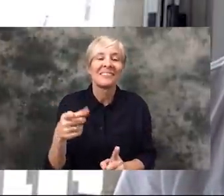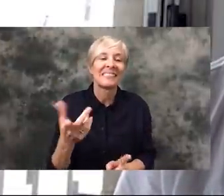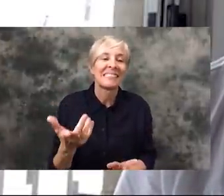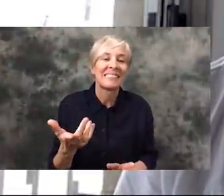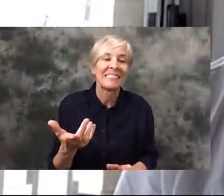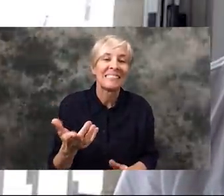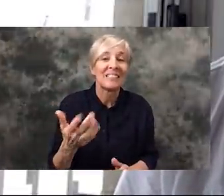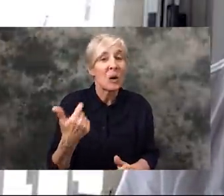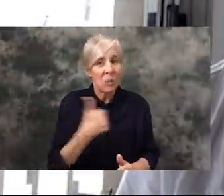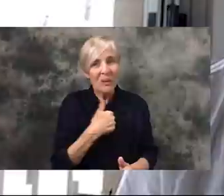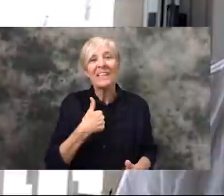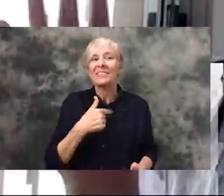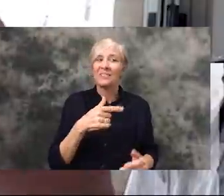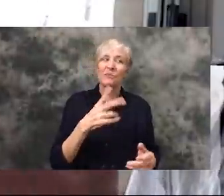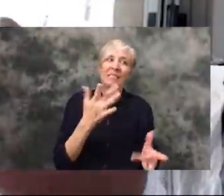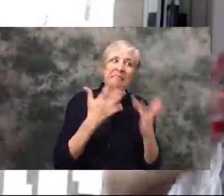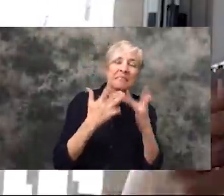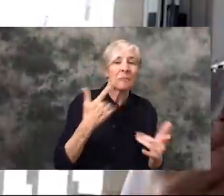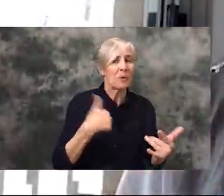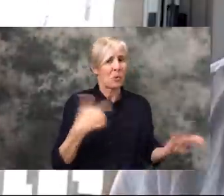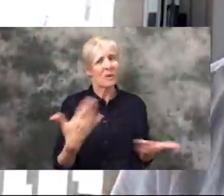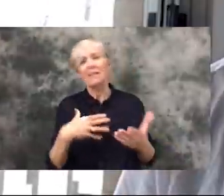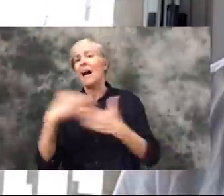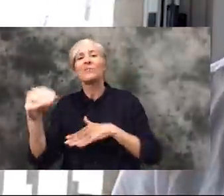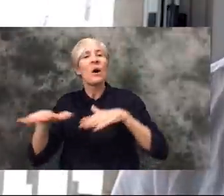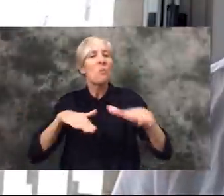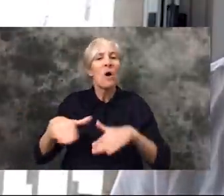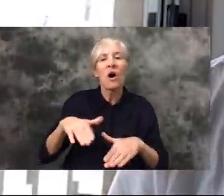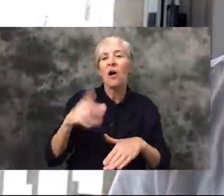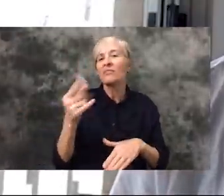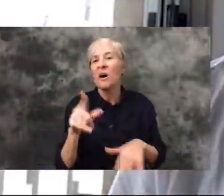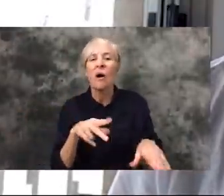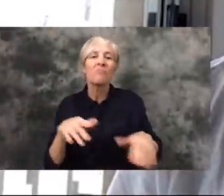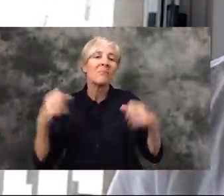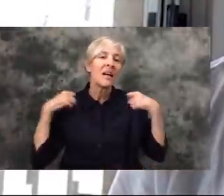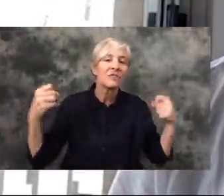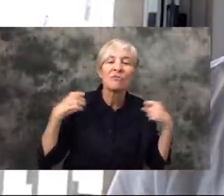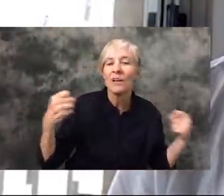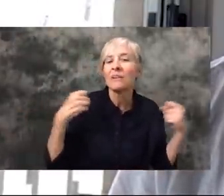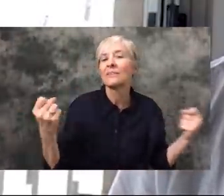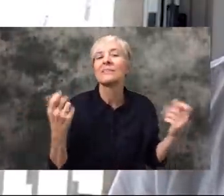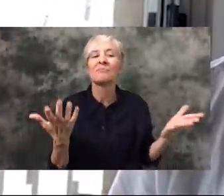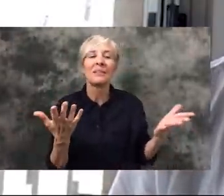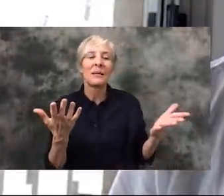most. We can still walk outside and exercise, walk the dog, but everyone is